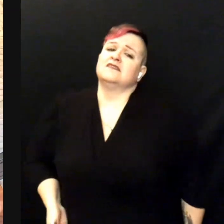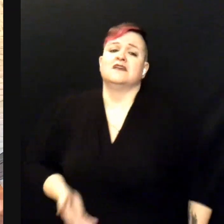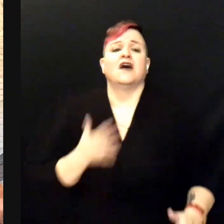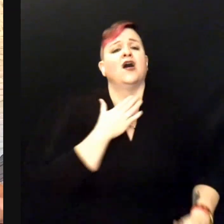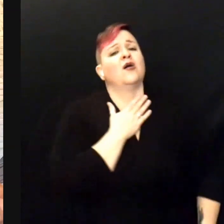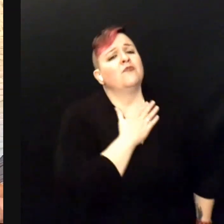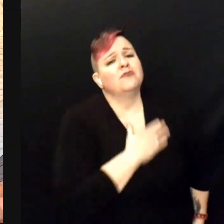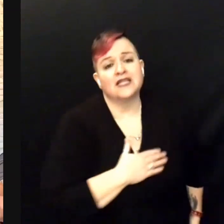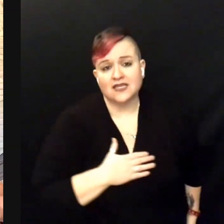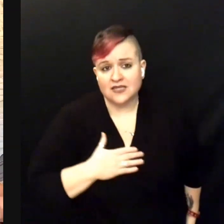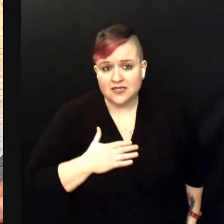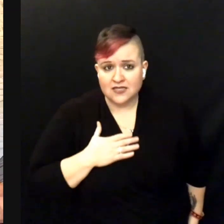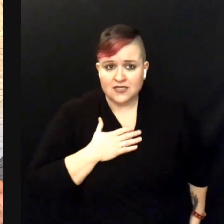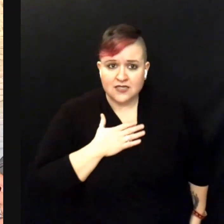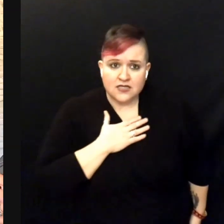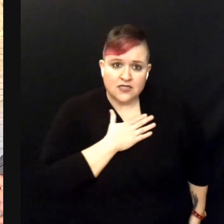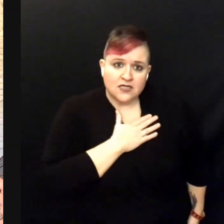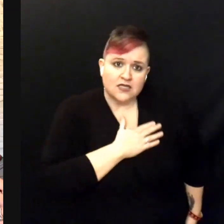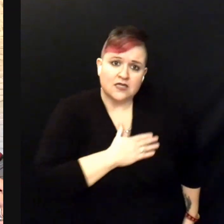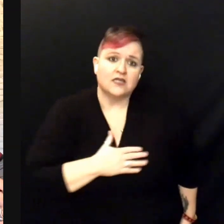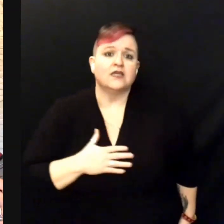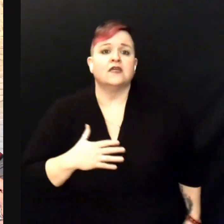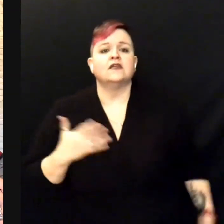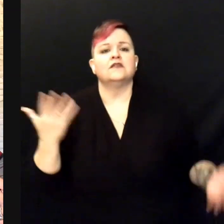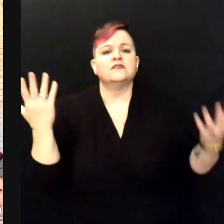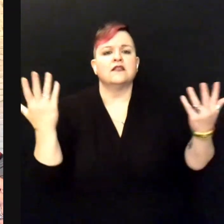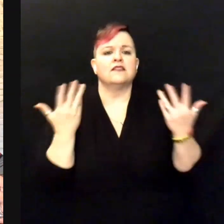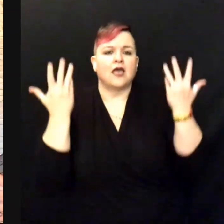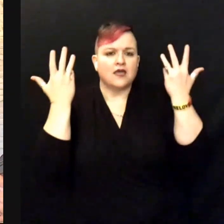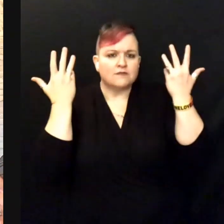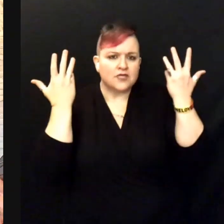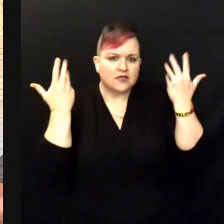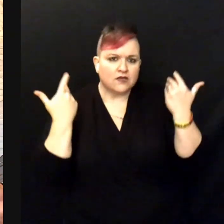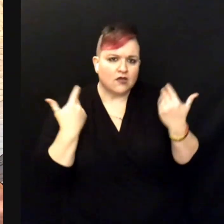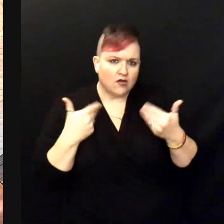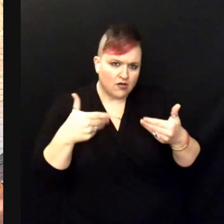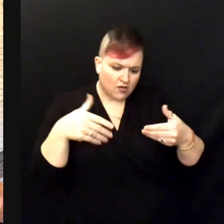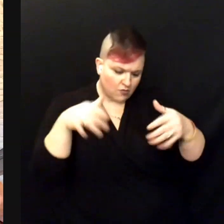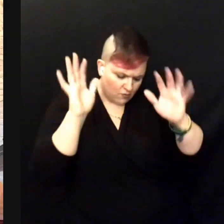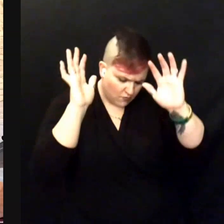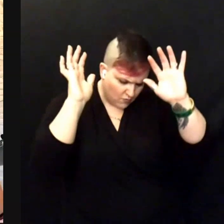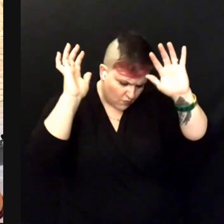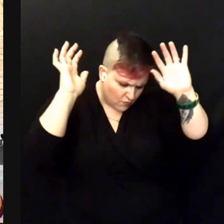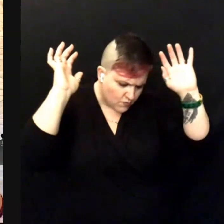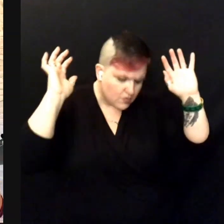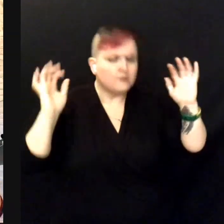Oh please, let me go